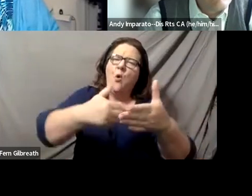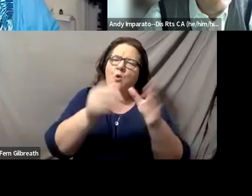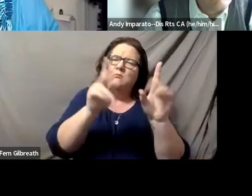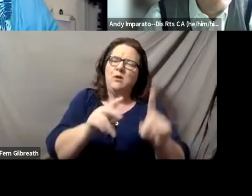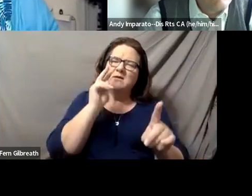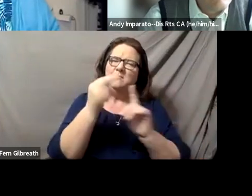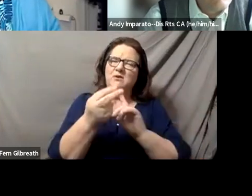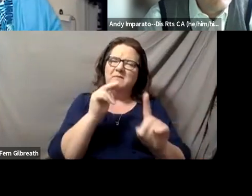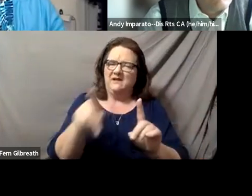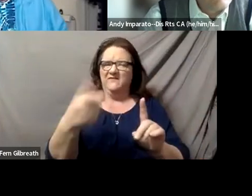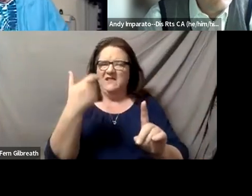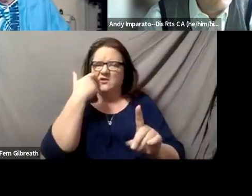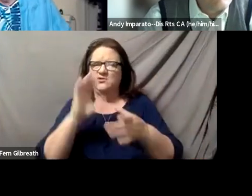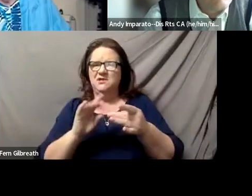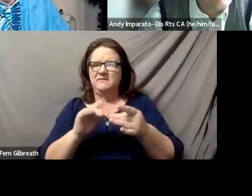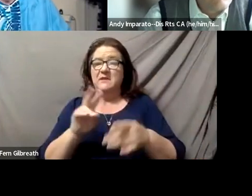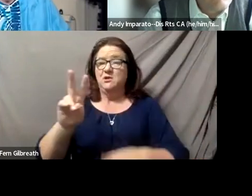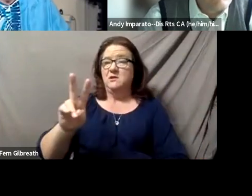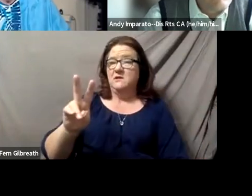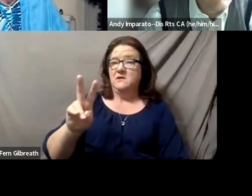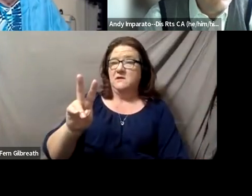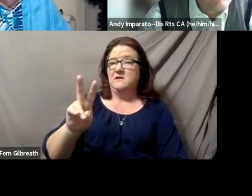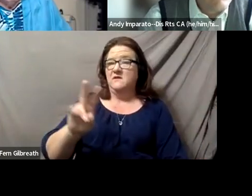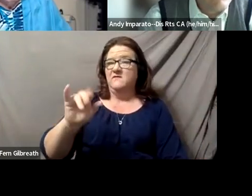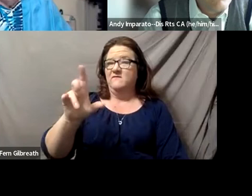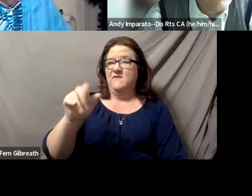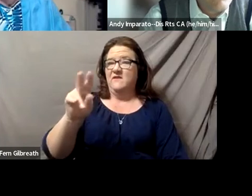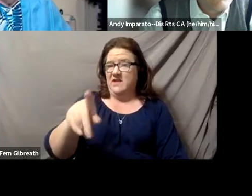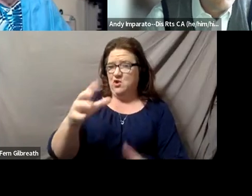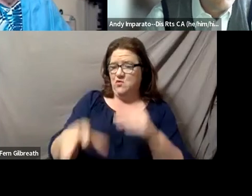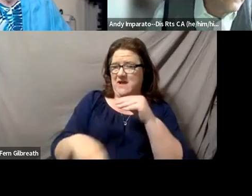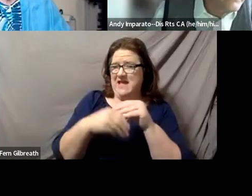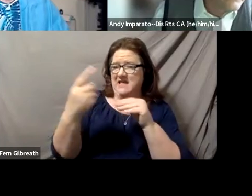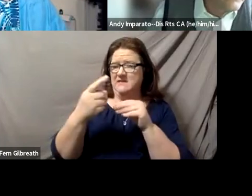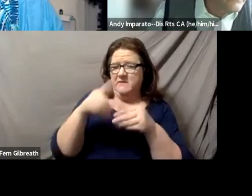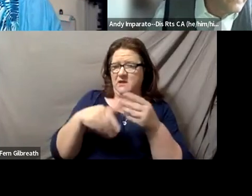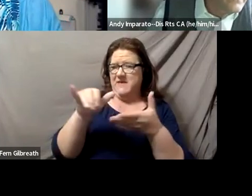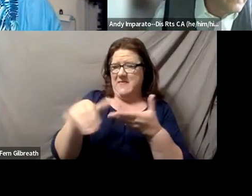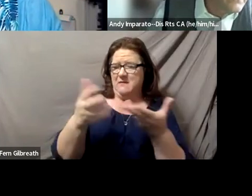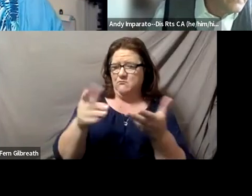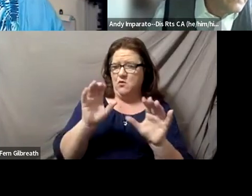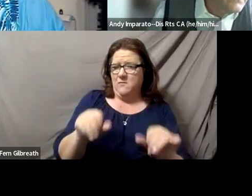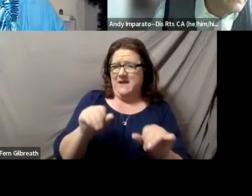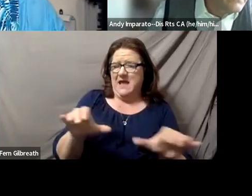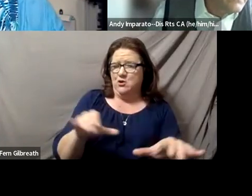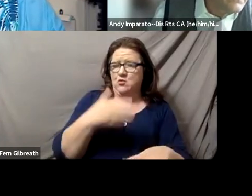Vivian, did you want to say something about what we can do better?